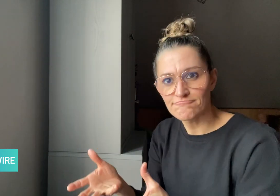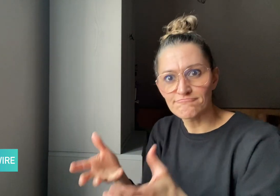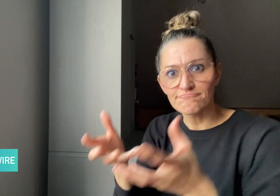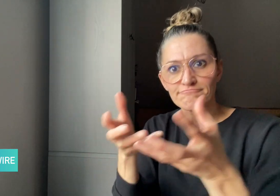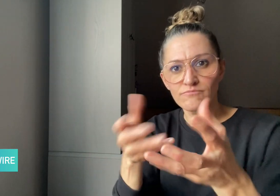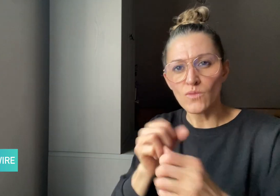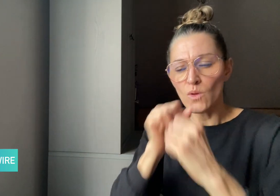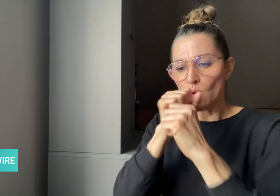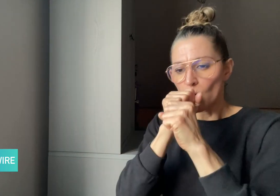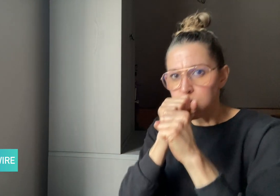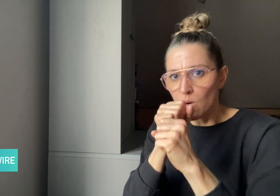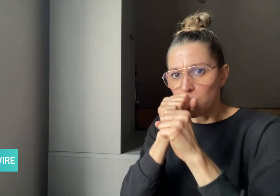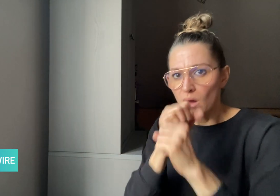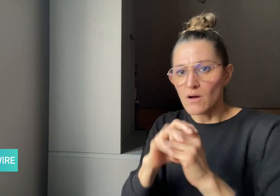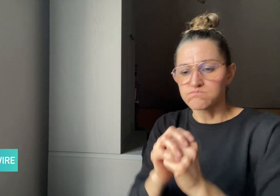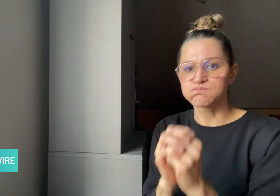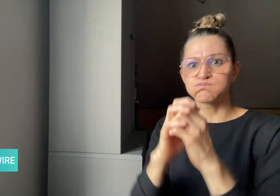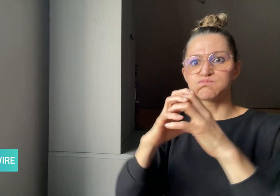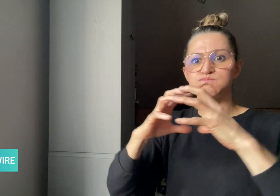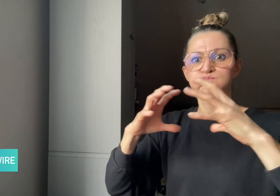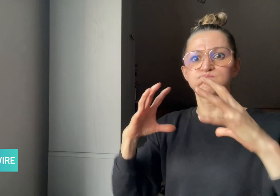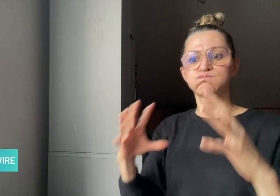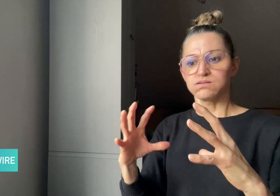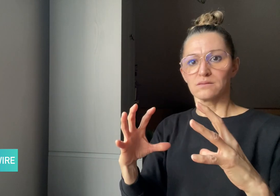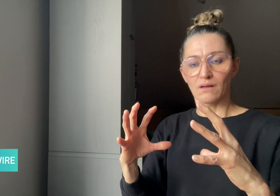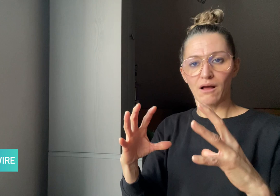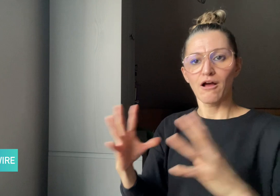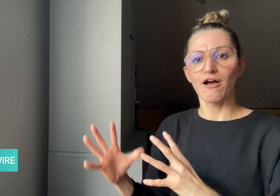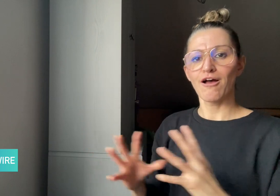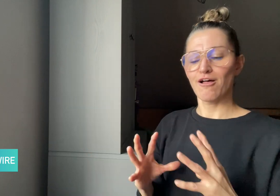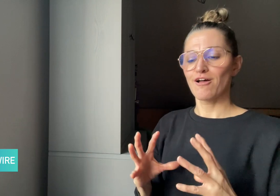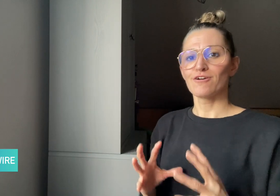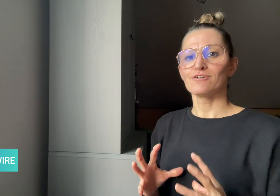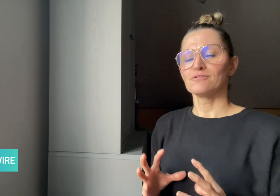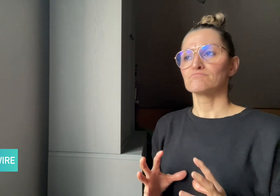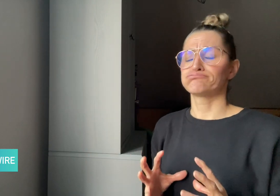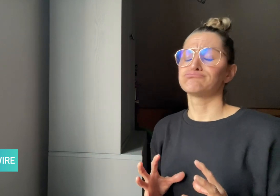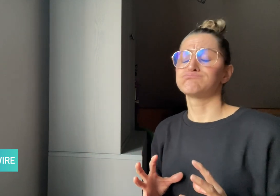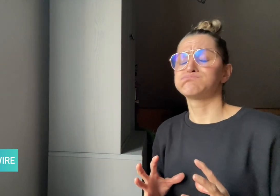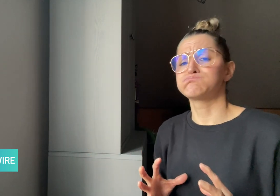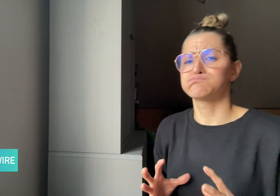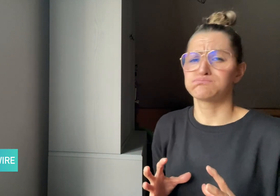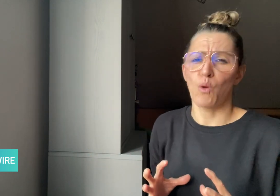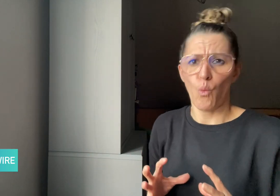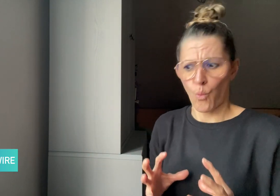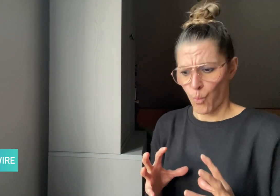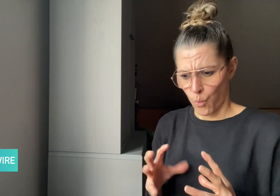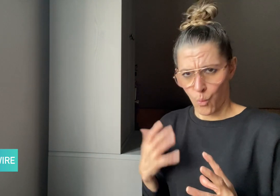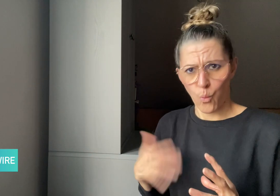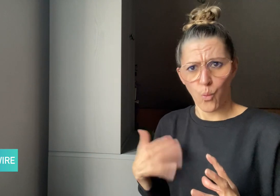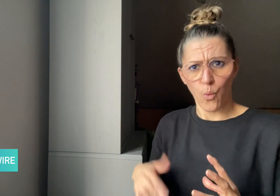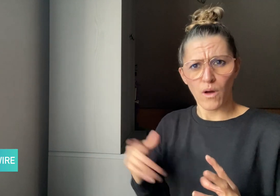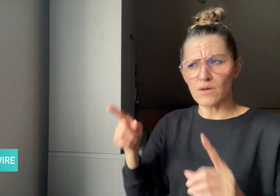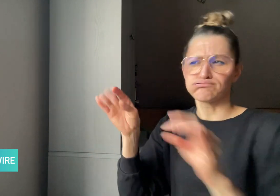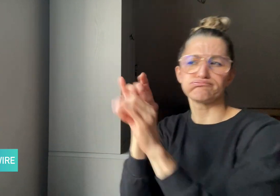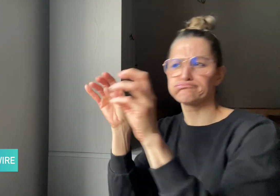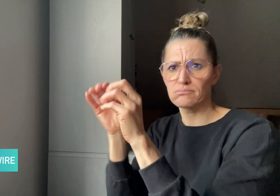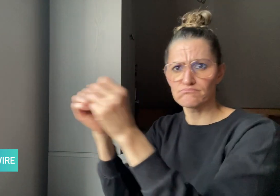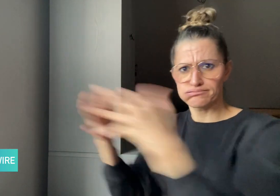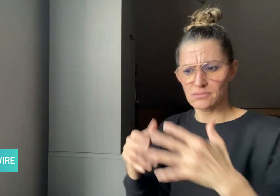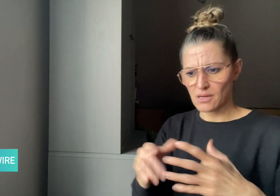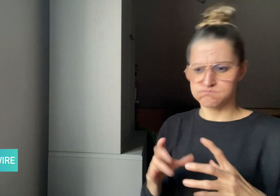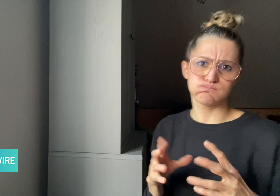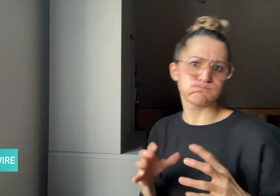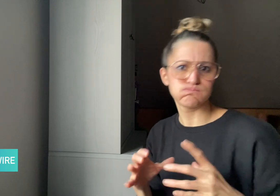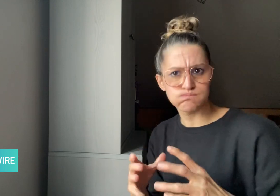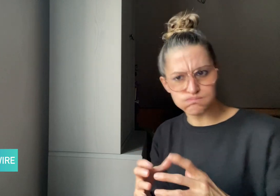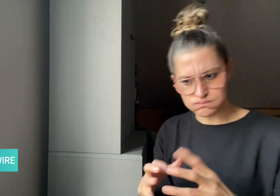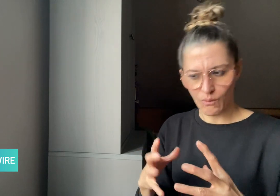that people can hold to further amplify the vibrations.